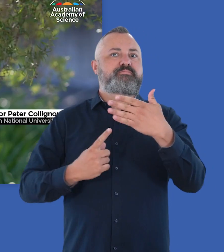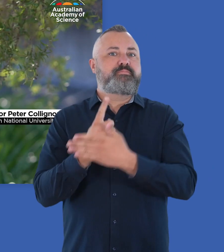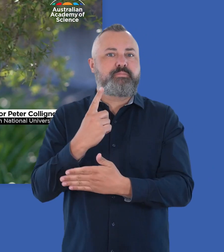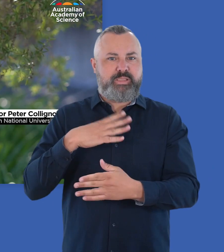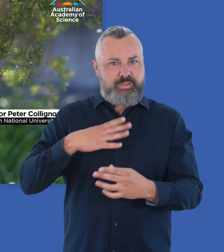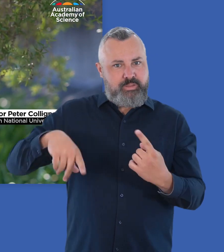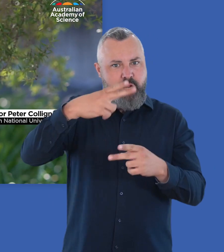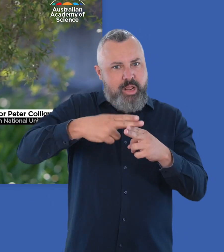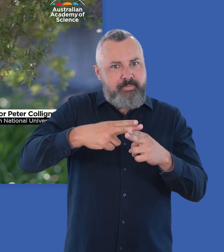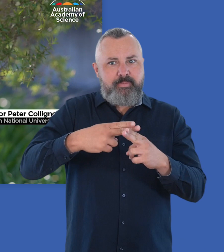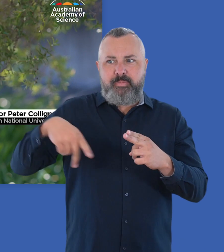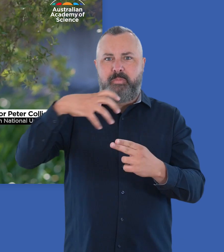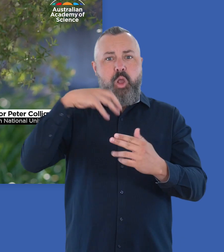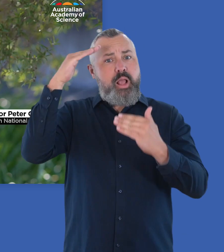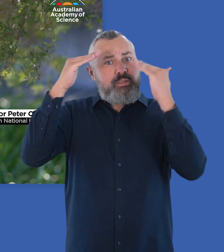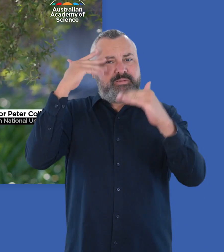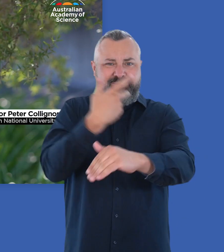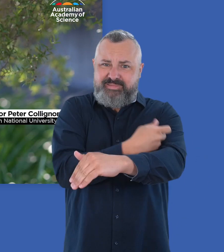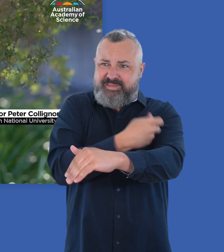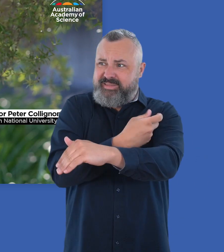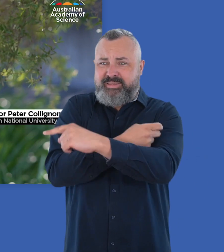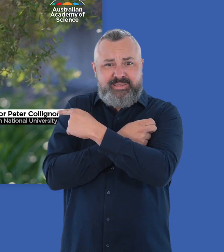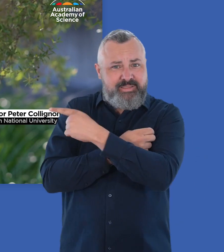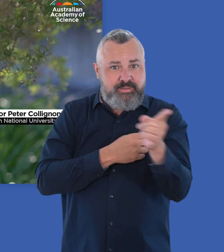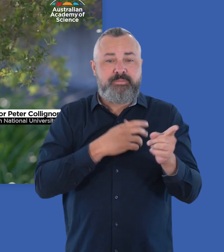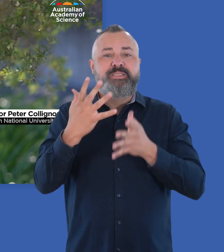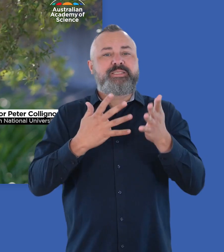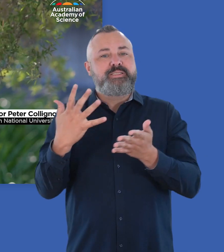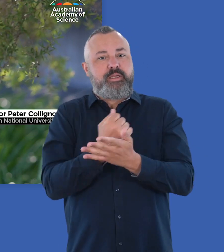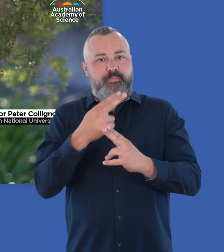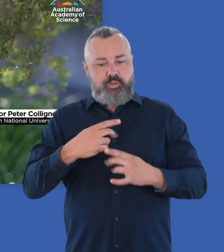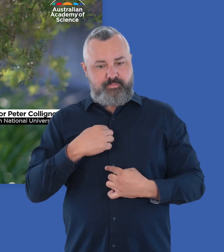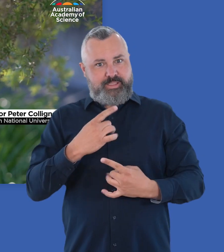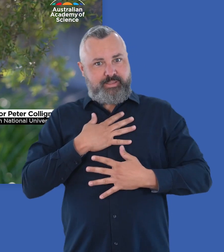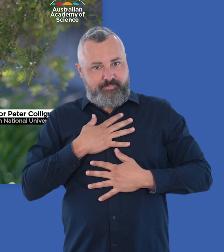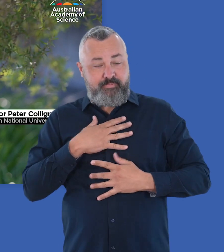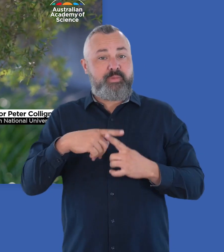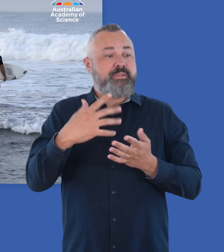So the sooner we get a large proportion of adults vaccinated, the safer not only will we be as individuals